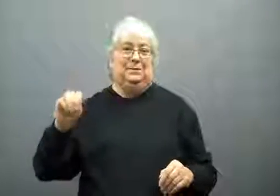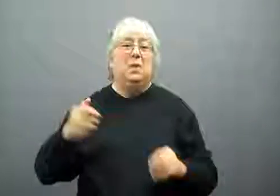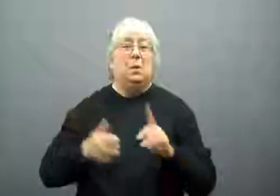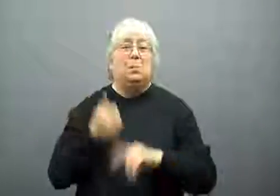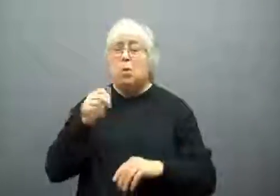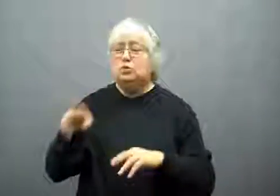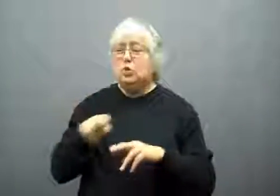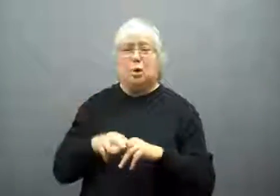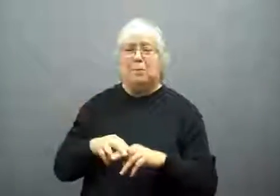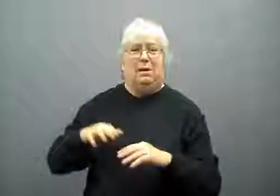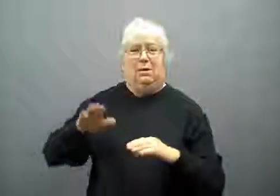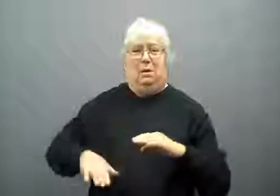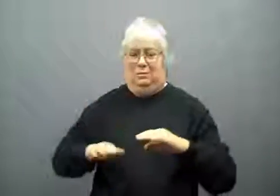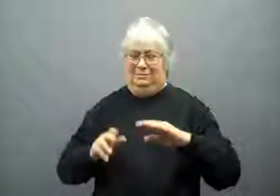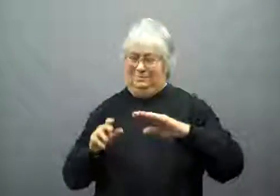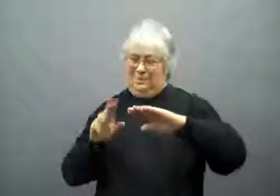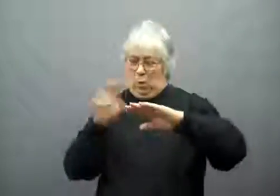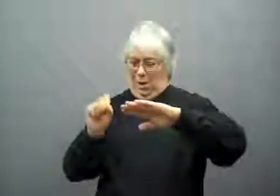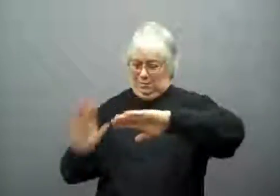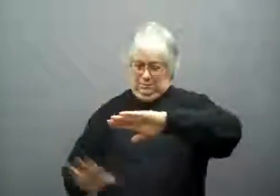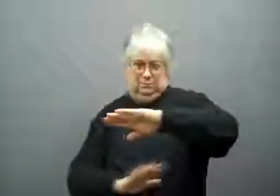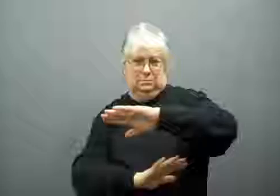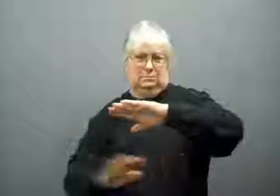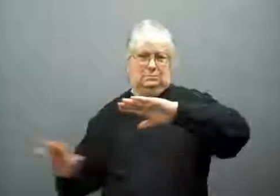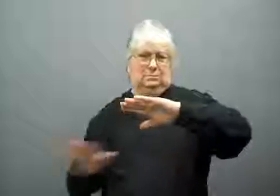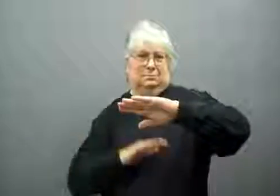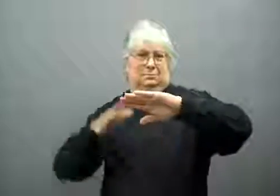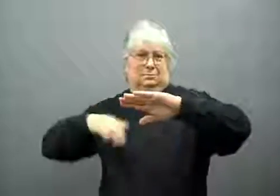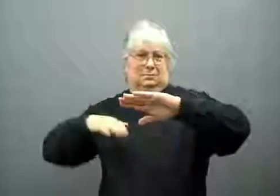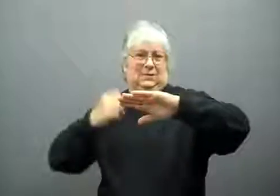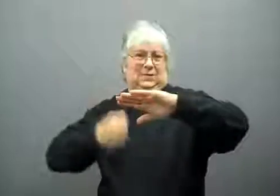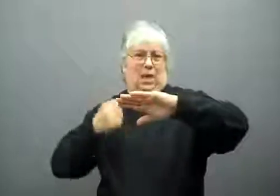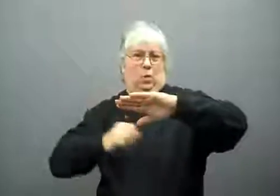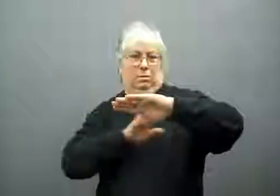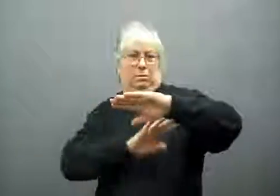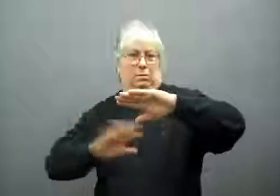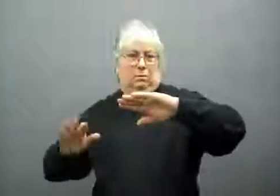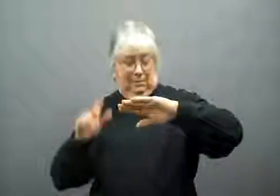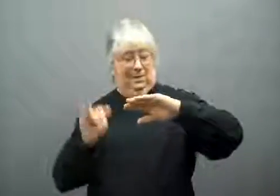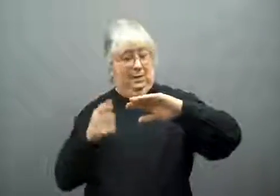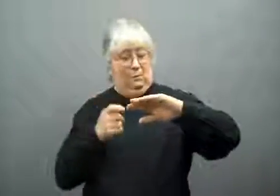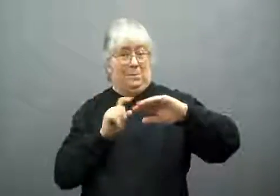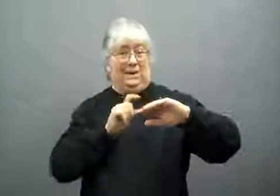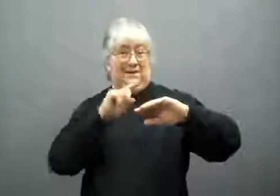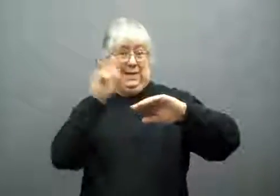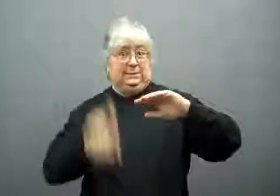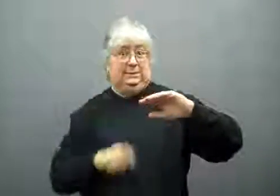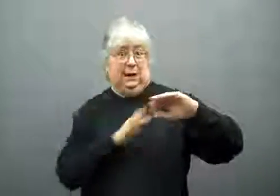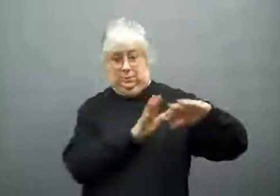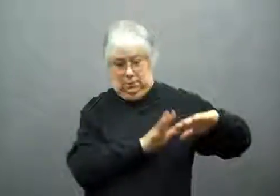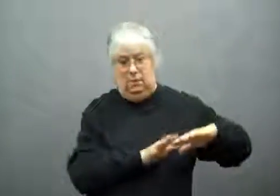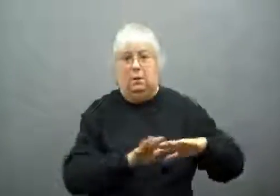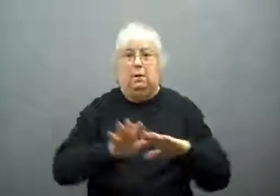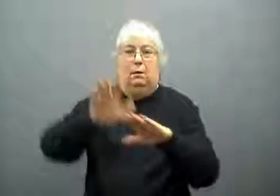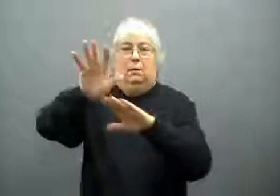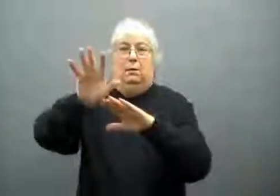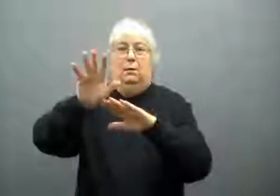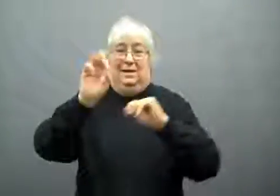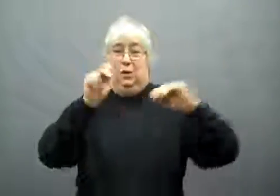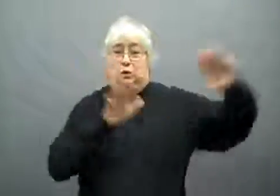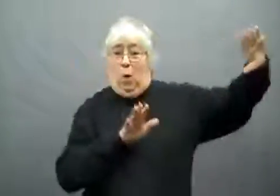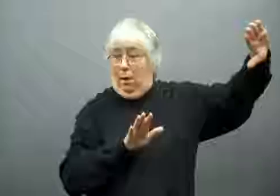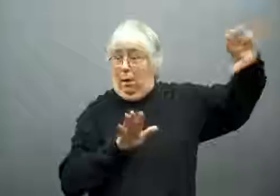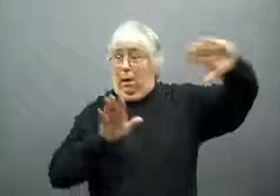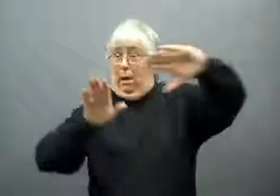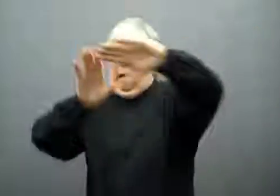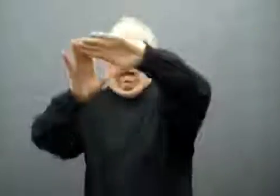which normally stays in the southern half of the U.S. moved up from Texas.